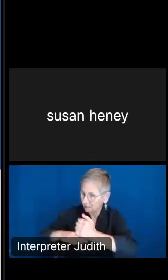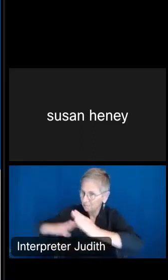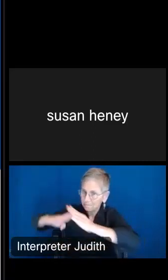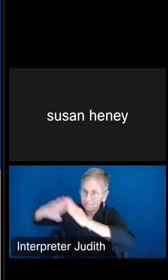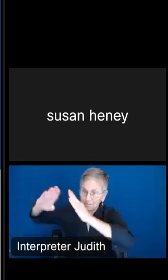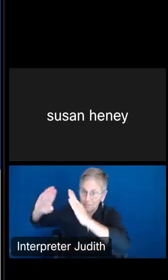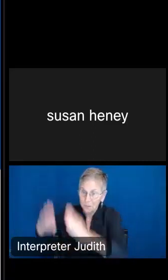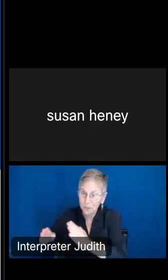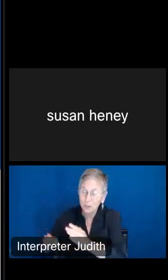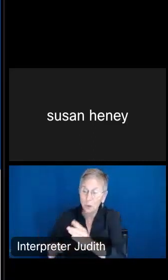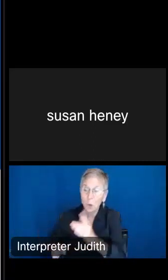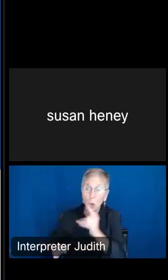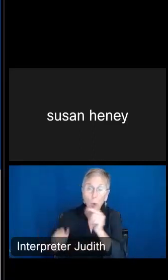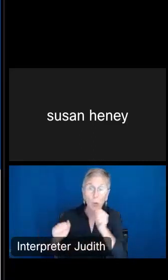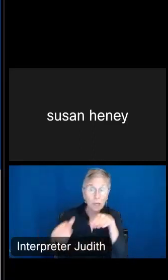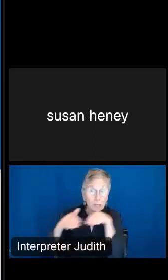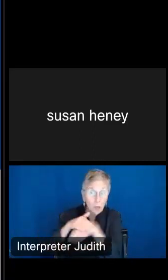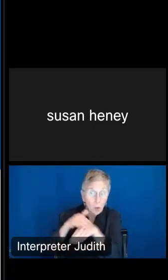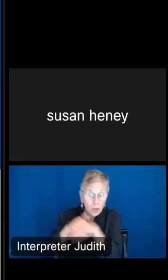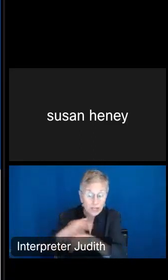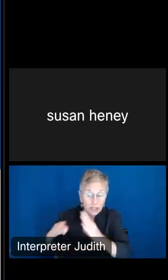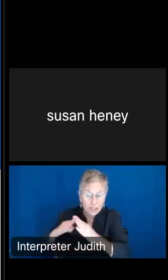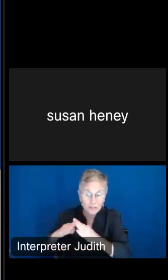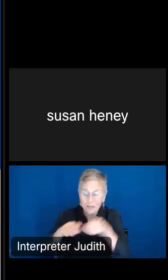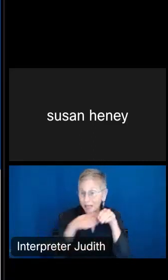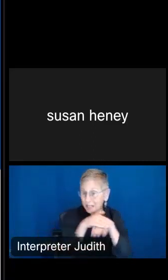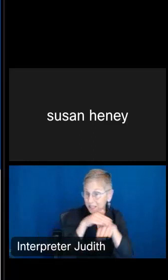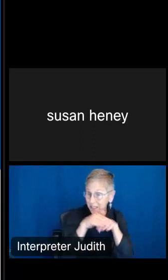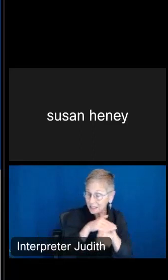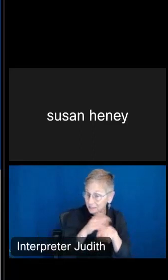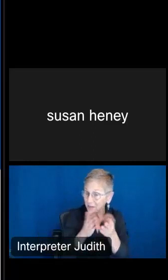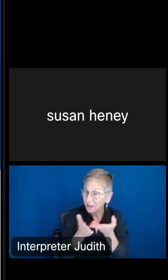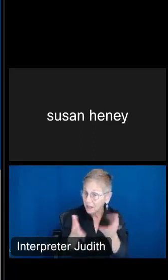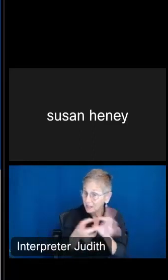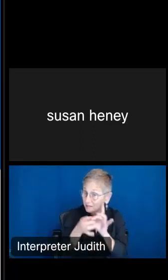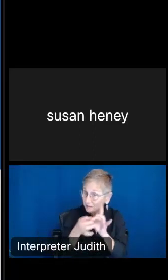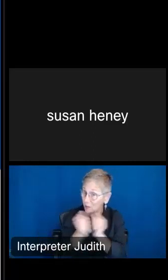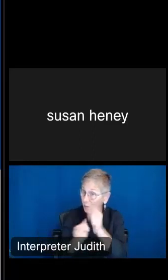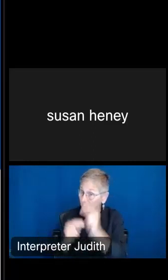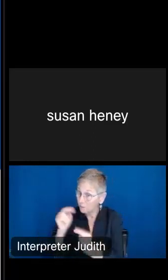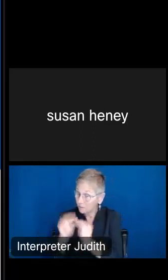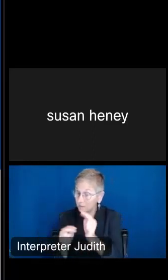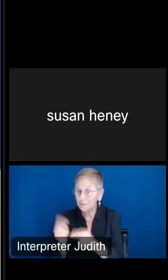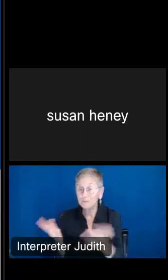be in the shelter, accessibility features of a specific building, an estimated number